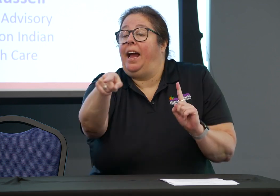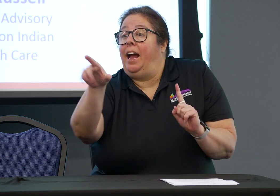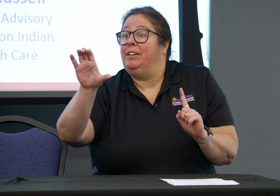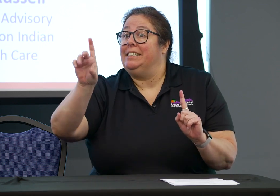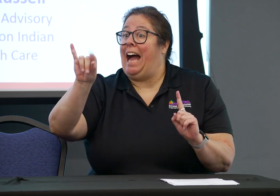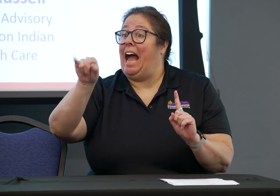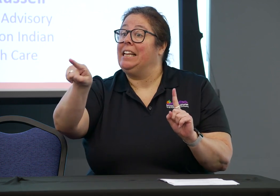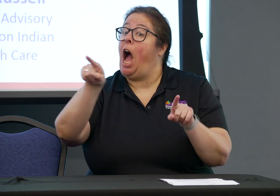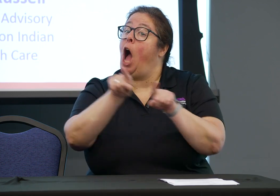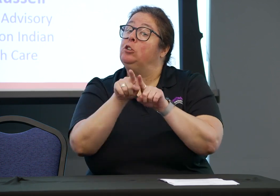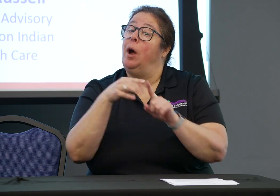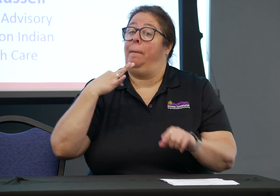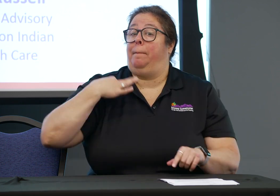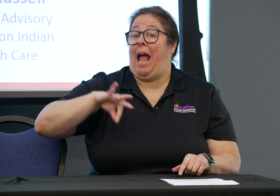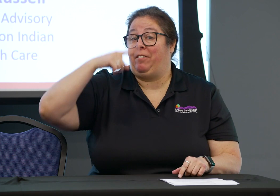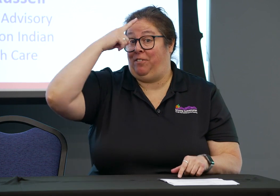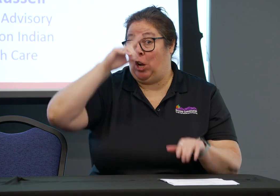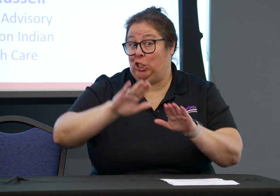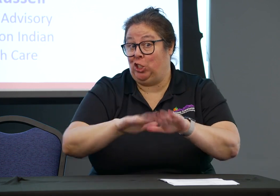So now to your second question.